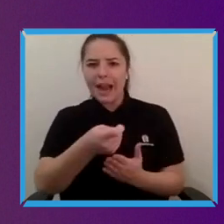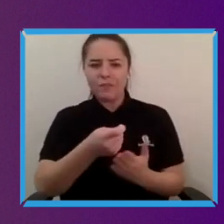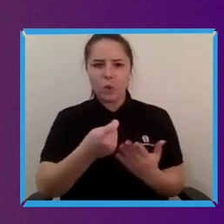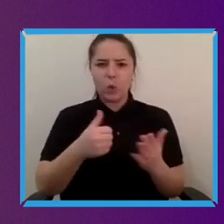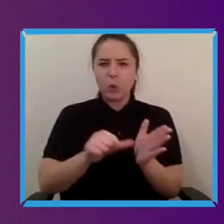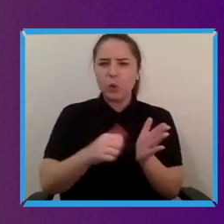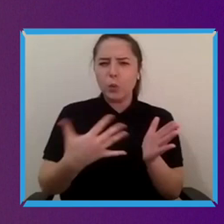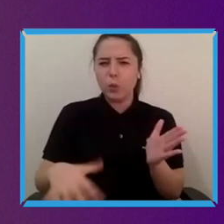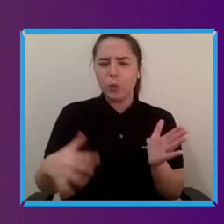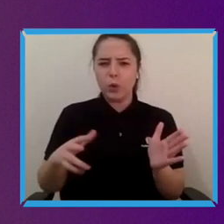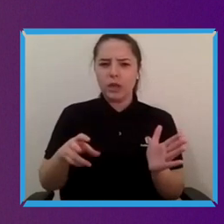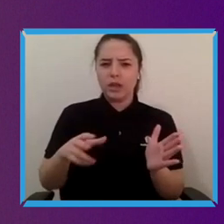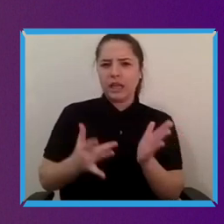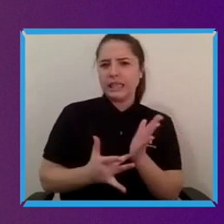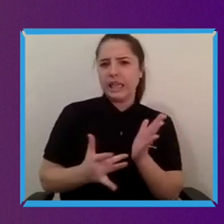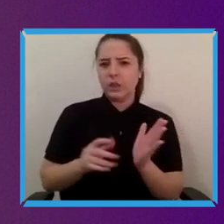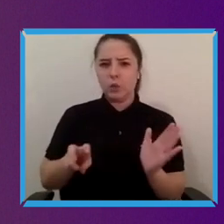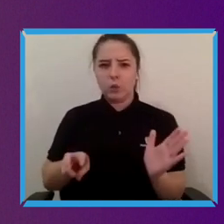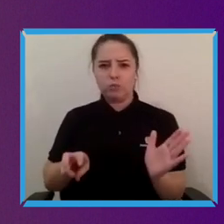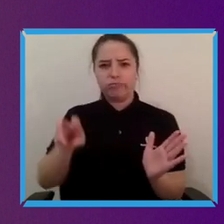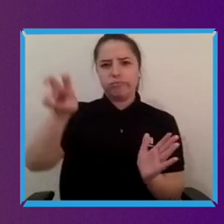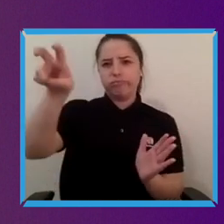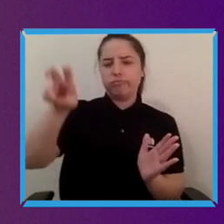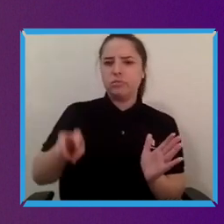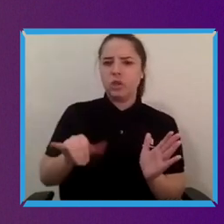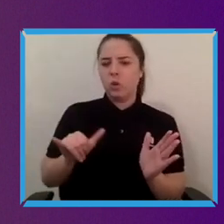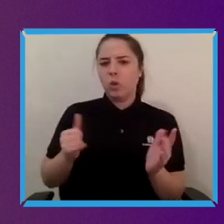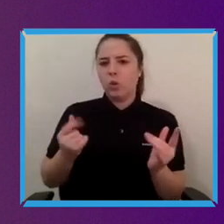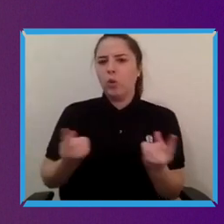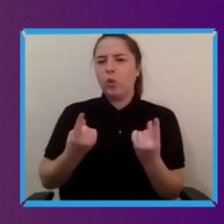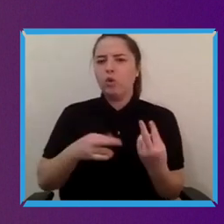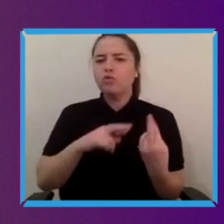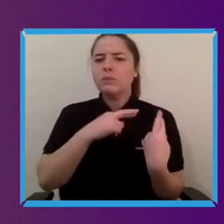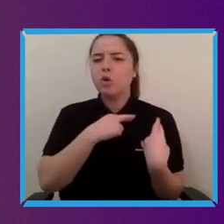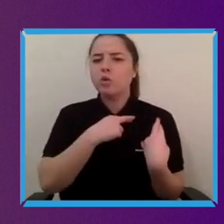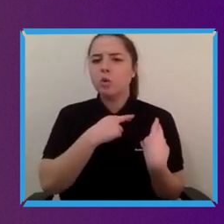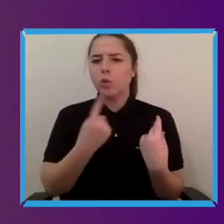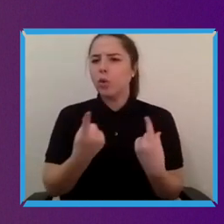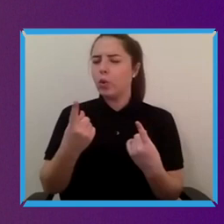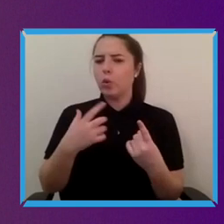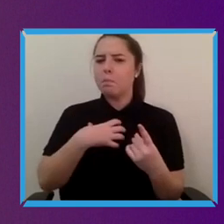um uh yeah create that change, who has value. So if we